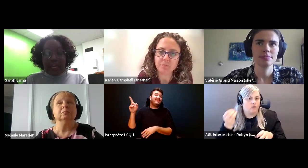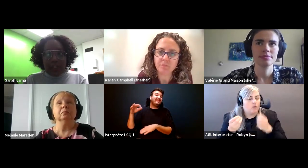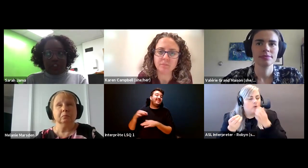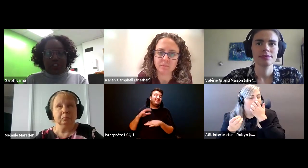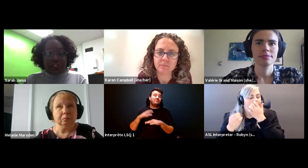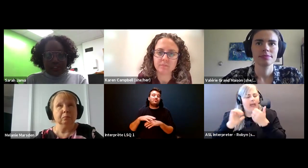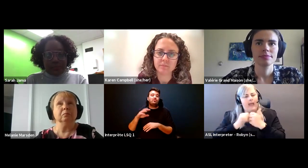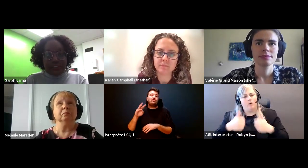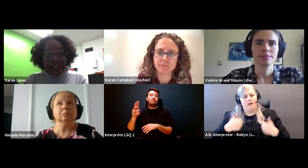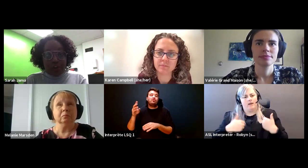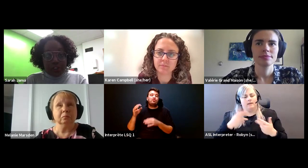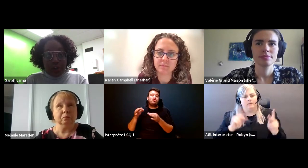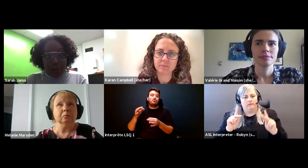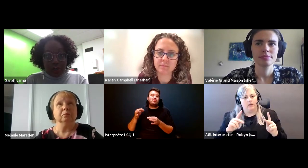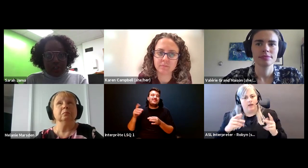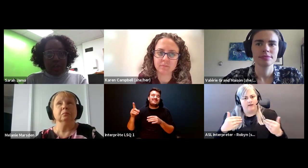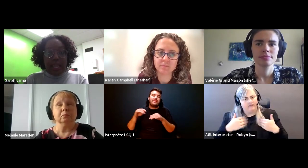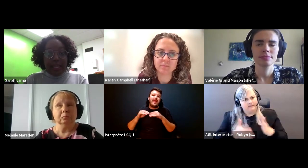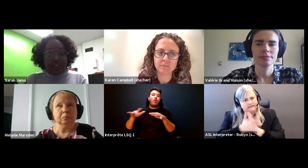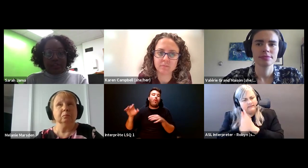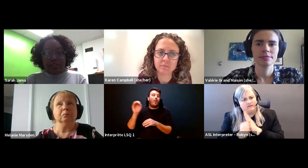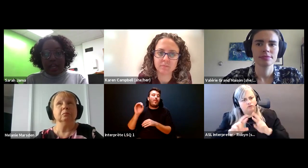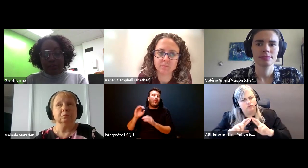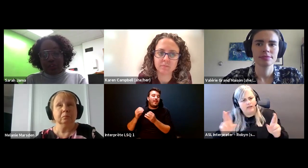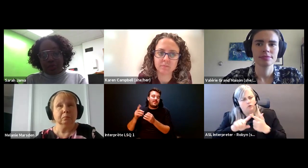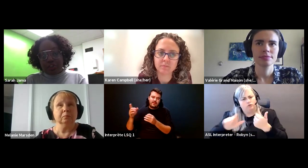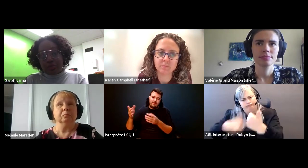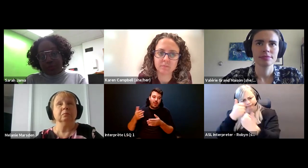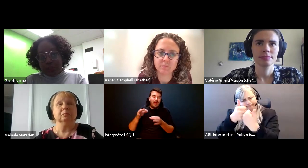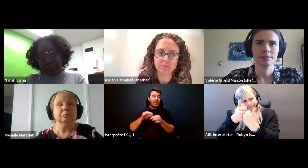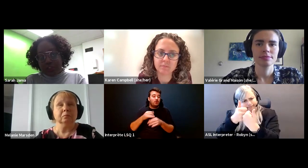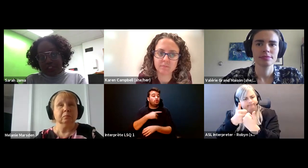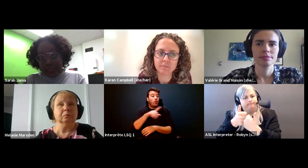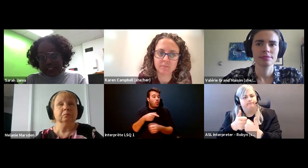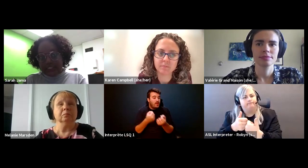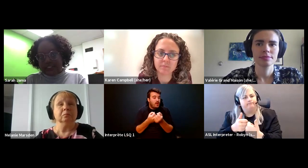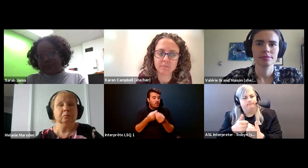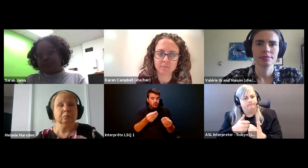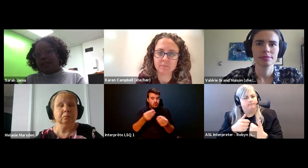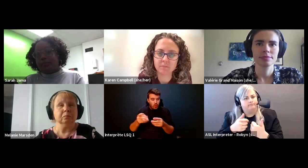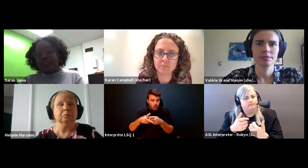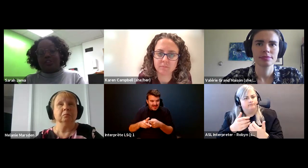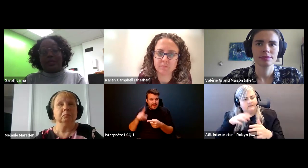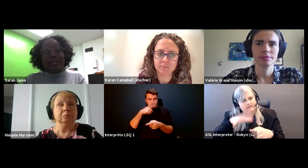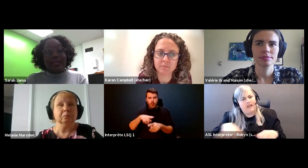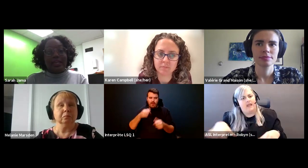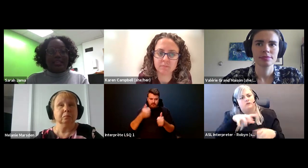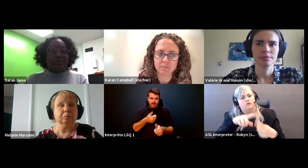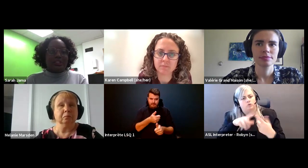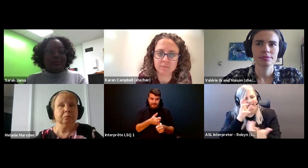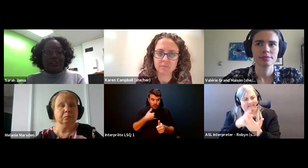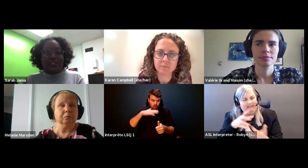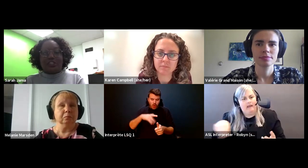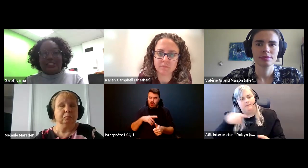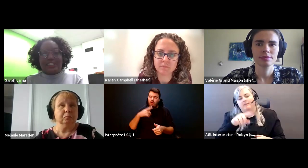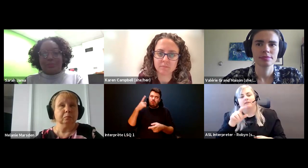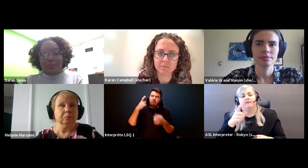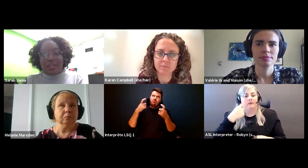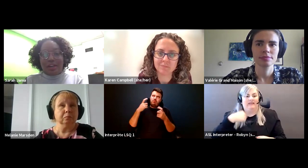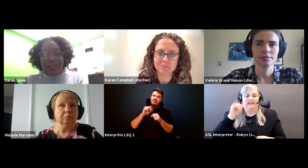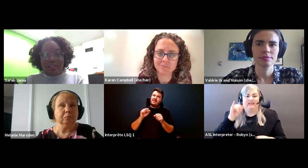Sarah Jama: challenge systems as they currently are and have the tools to rebuild spaces that fit them and to me that's what disability justices but it might not.